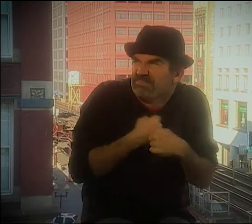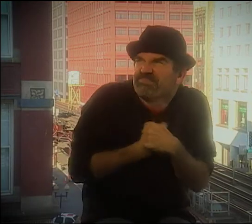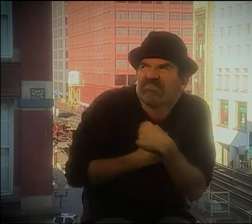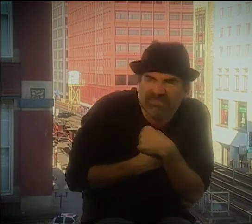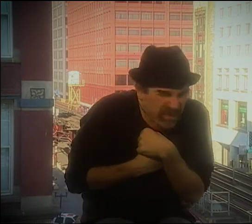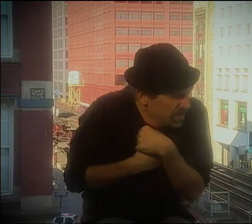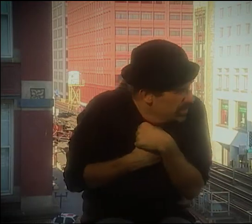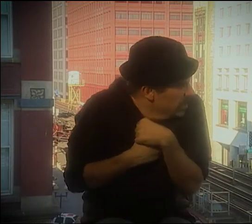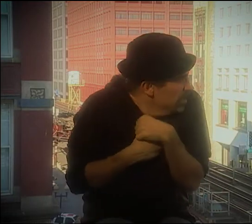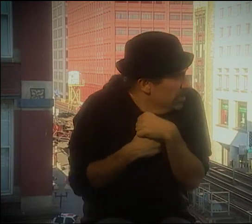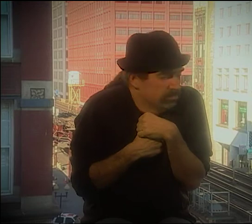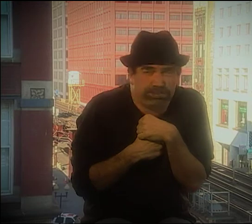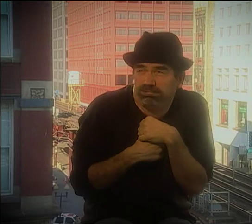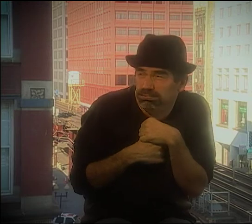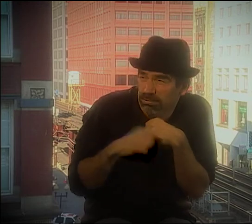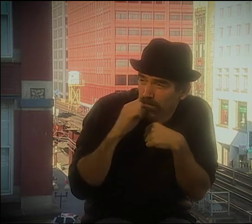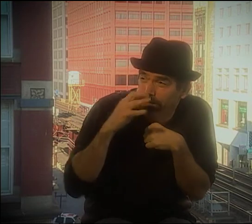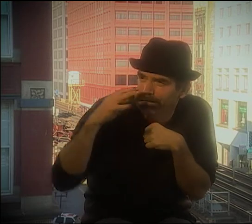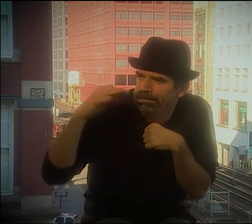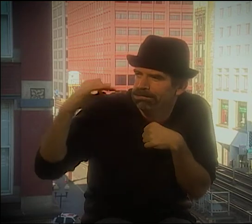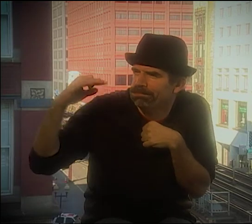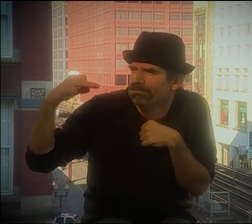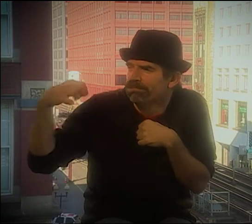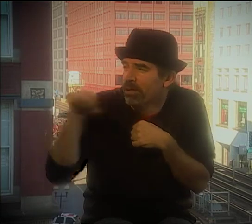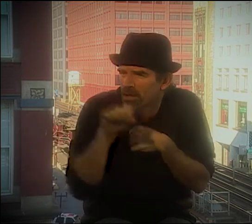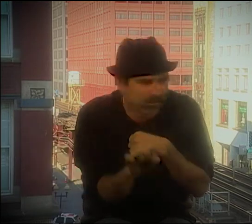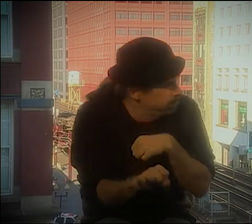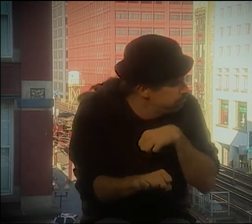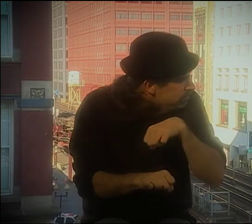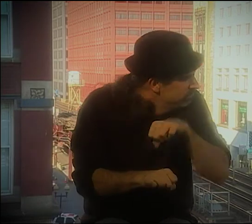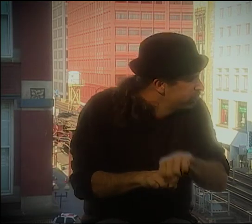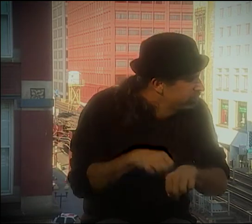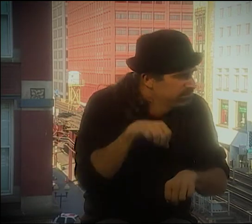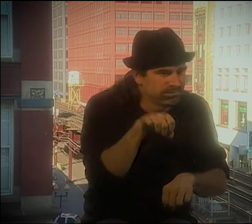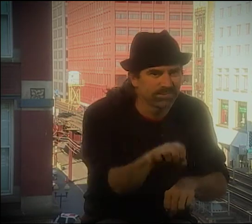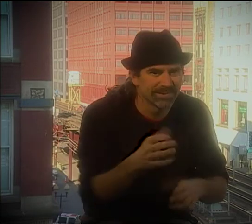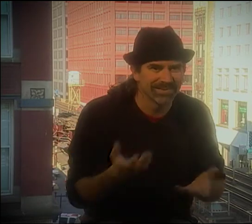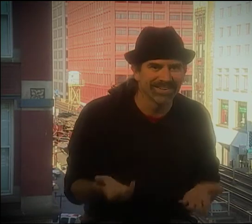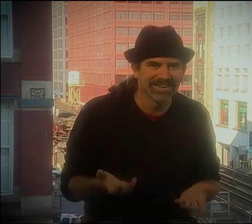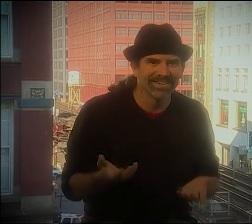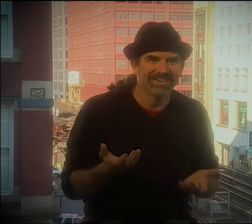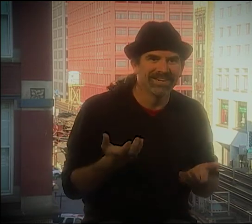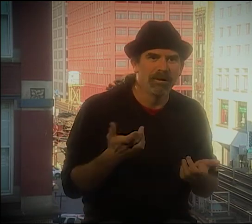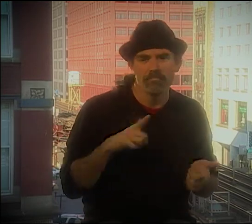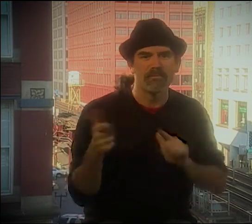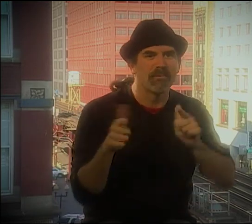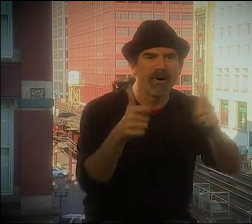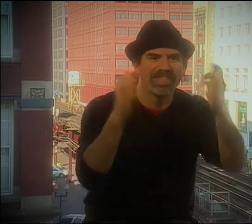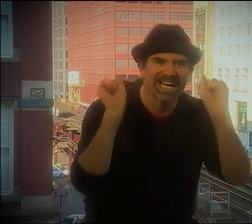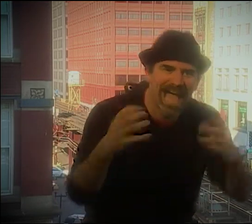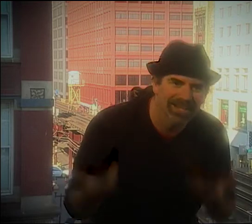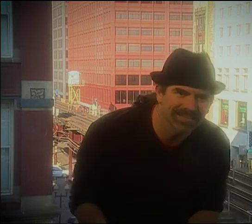RAINDROPS FALL. THEY HIT A PERSON, WHO ENDS UP LOOKING AT THE SKY.